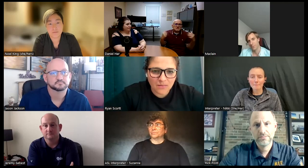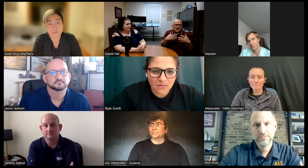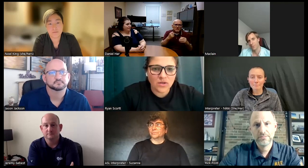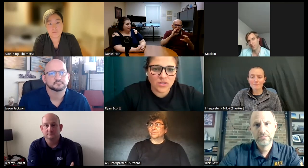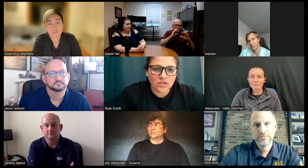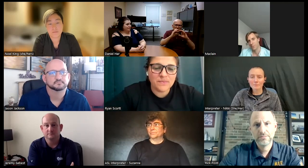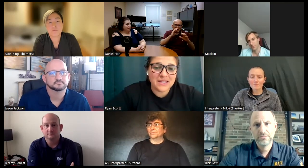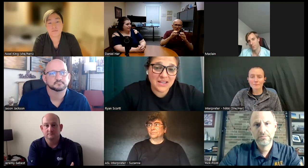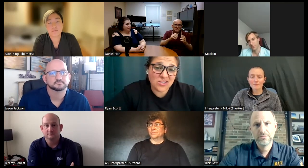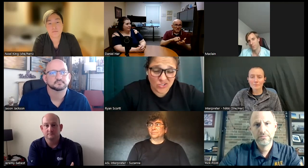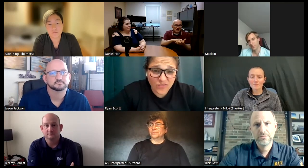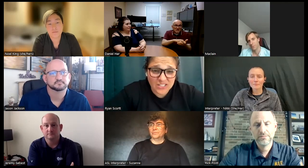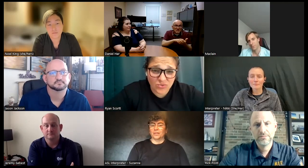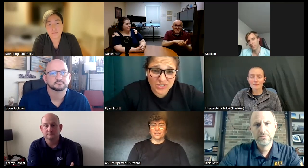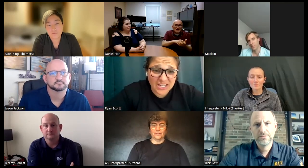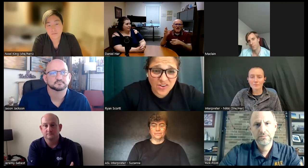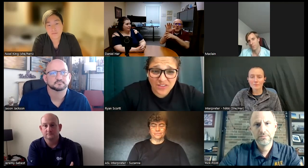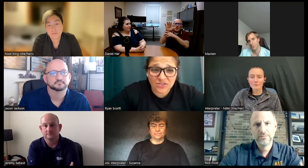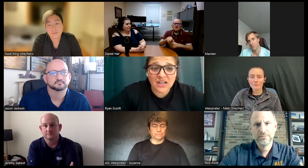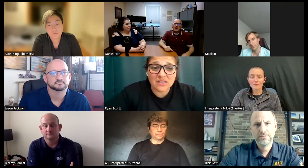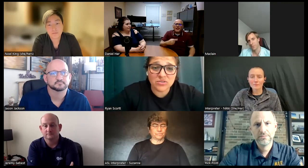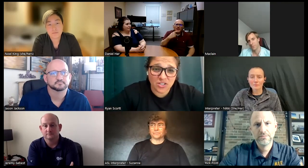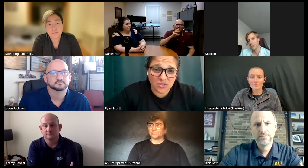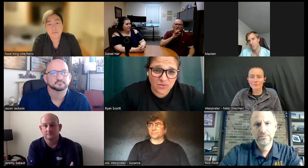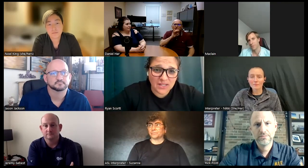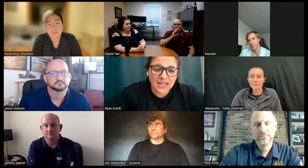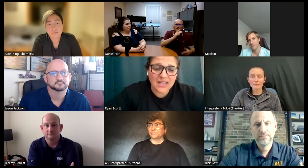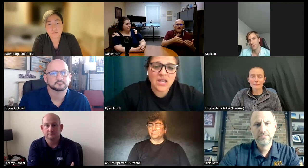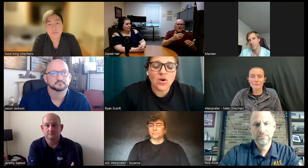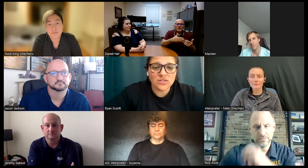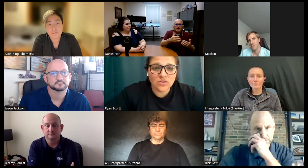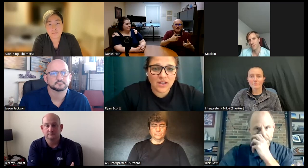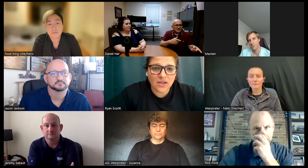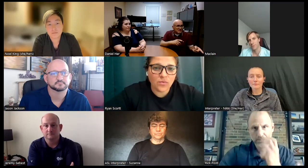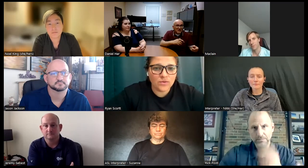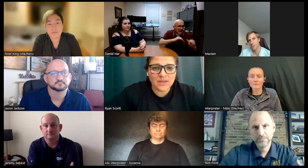will be nervous or scared that they're not able to communicate and so they will